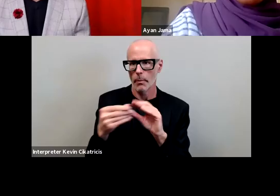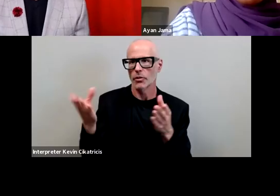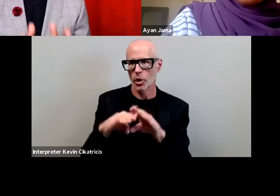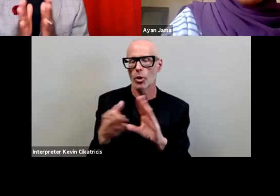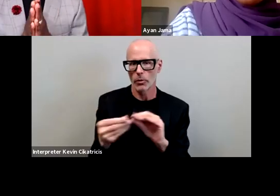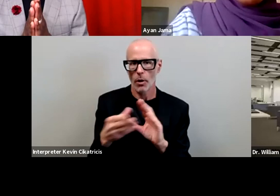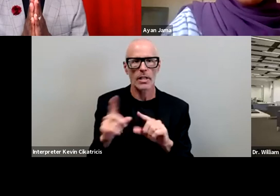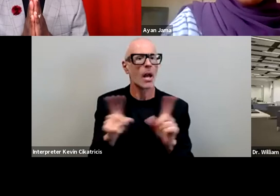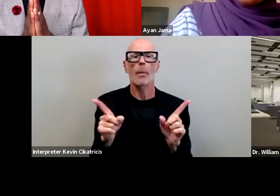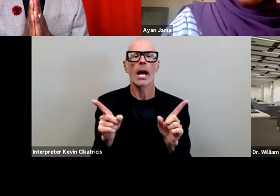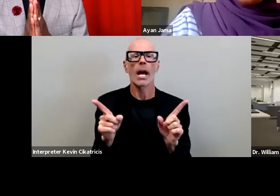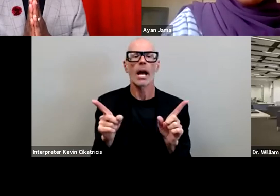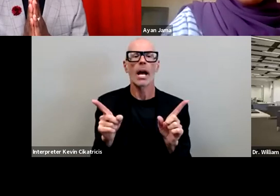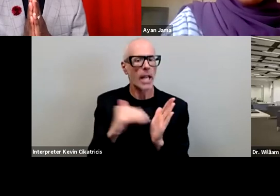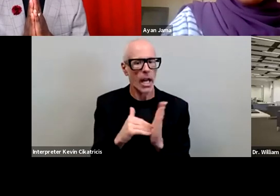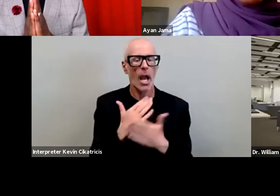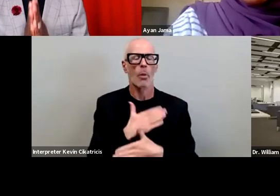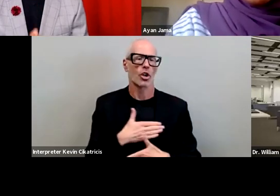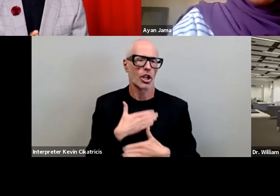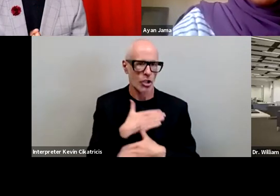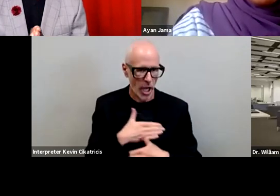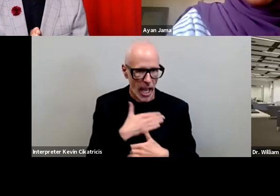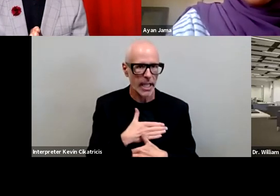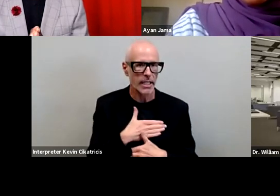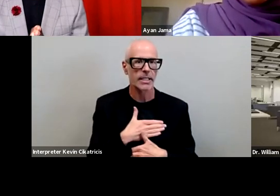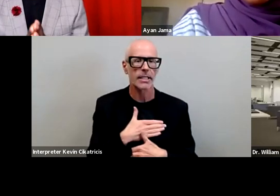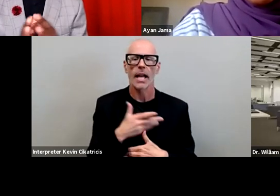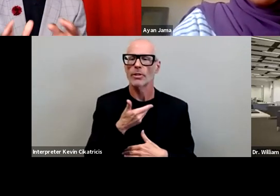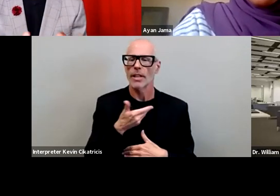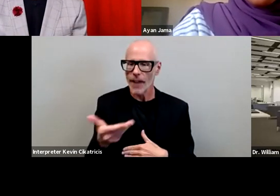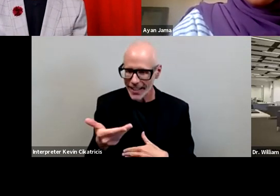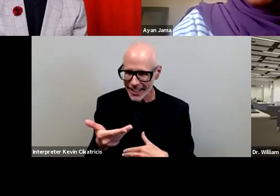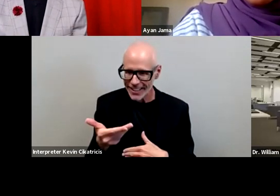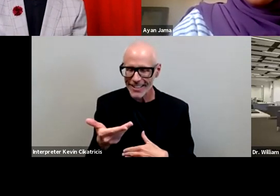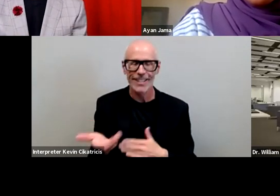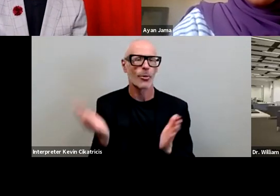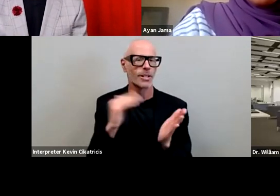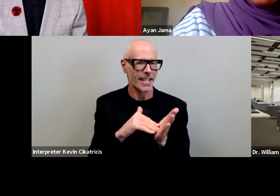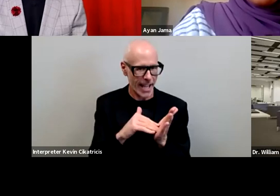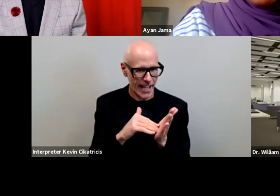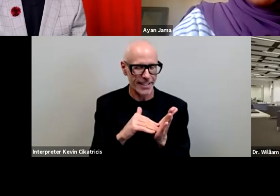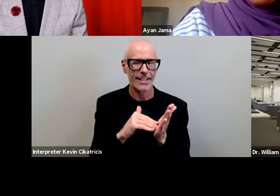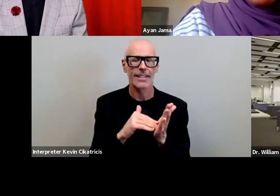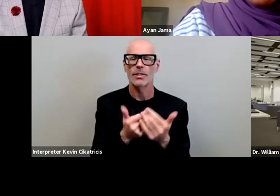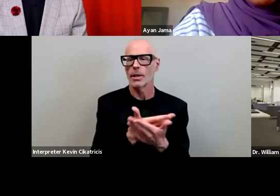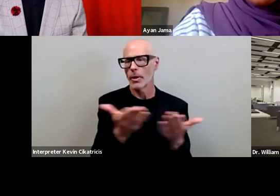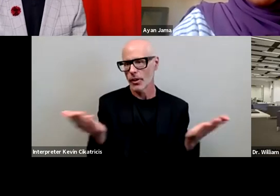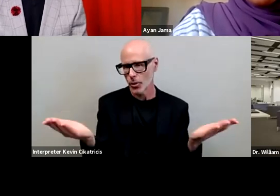let me just once again appreciate having been invited once again uh to be with you um I'll be